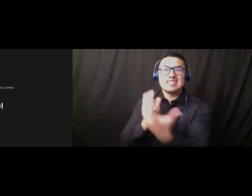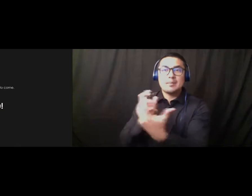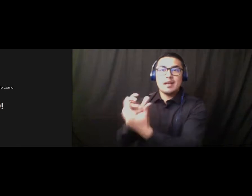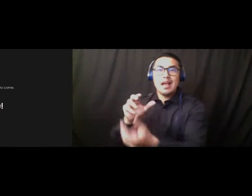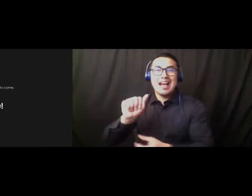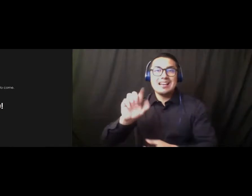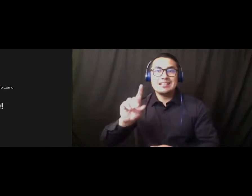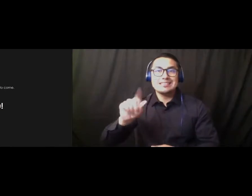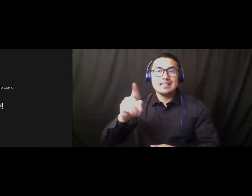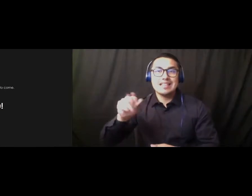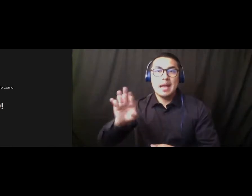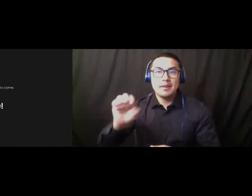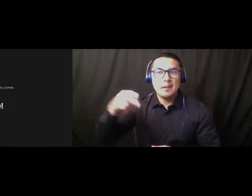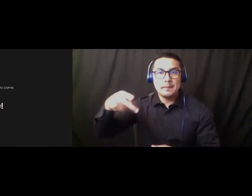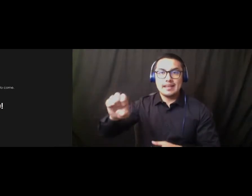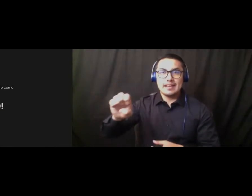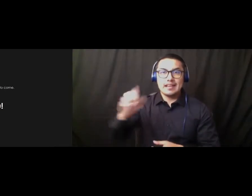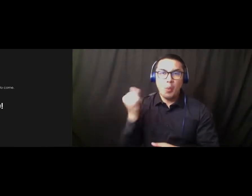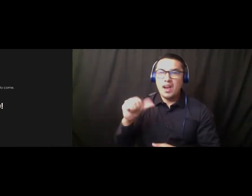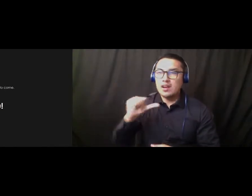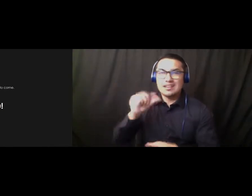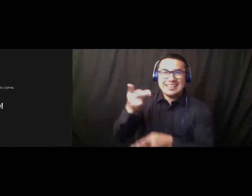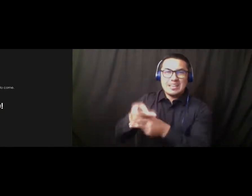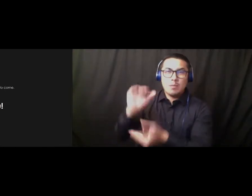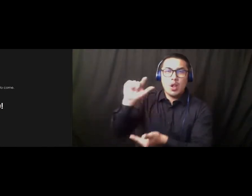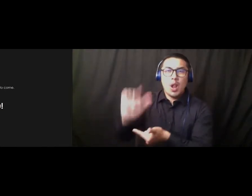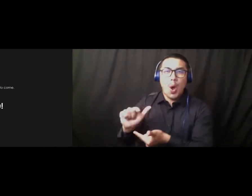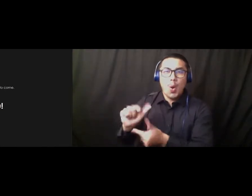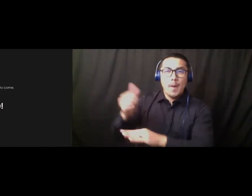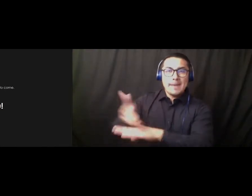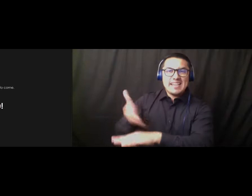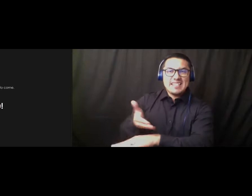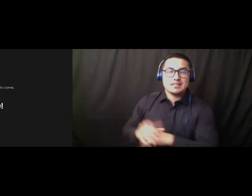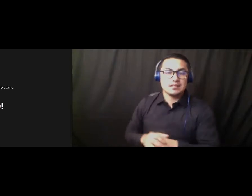Uh, just to further clarify, we don't have